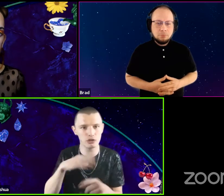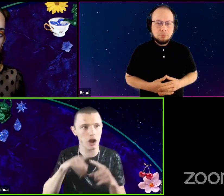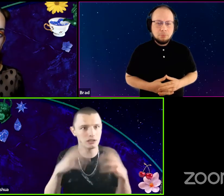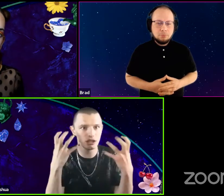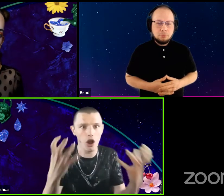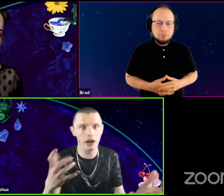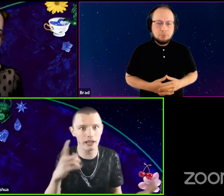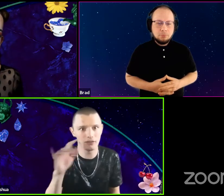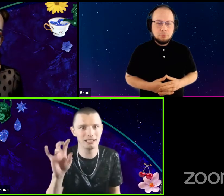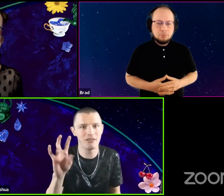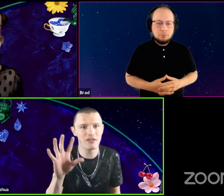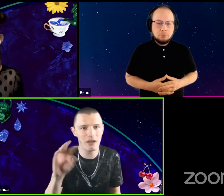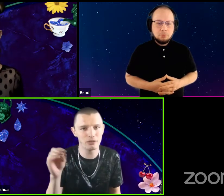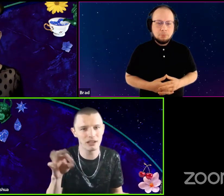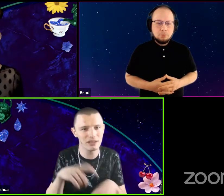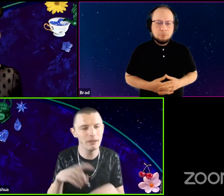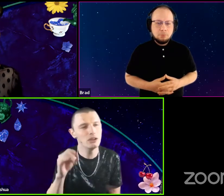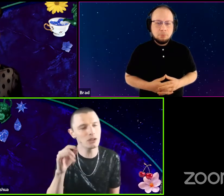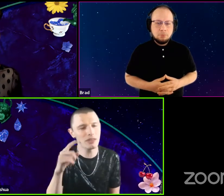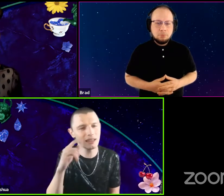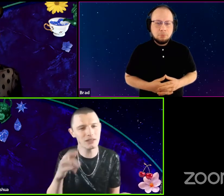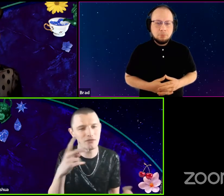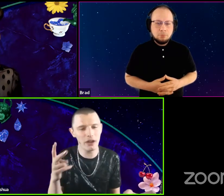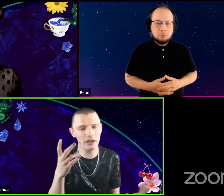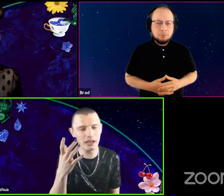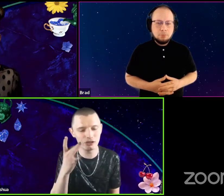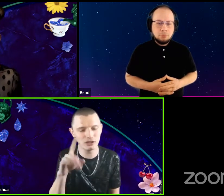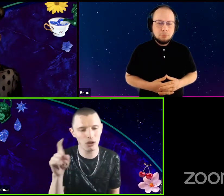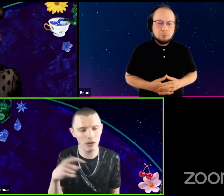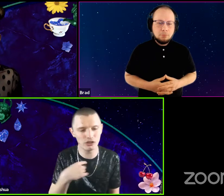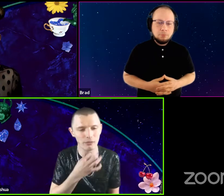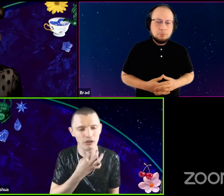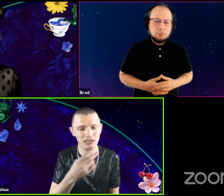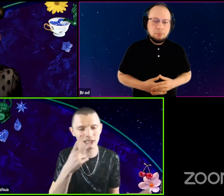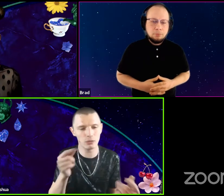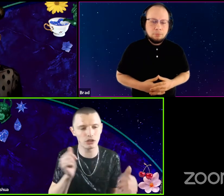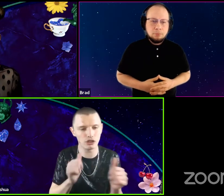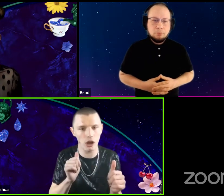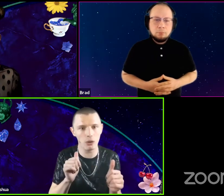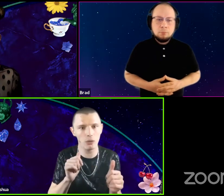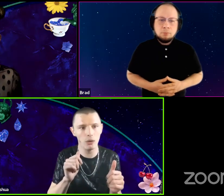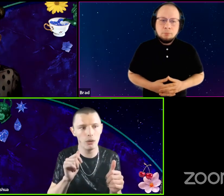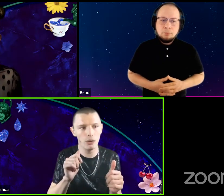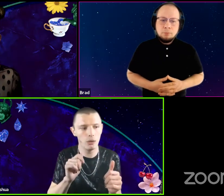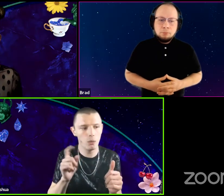we're talking to the audience like 75% of the time. So I think that's a very interesting question. I'm curious to see what to show where,